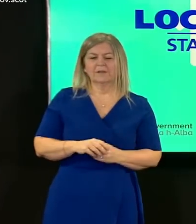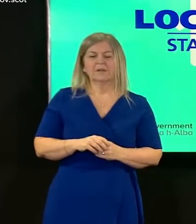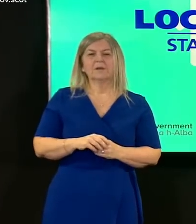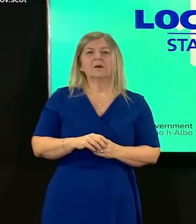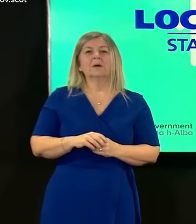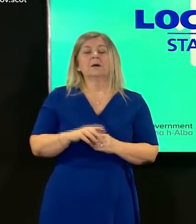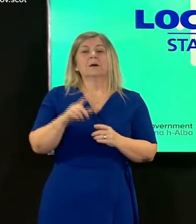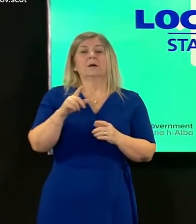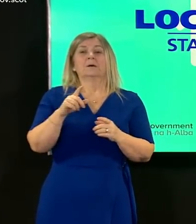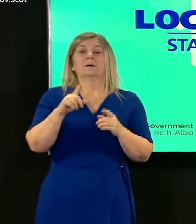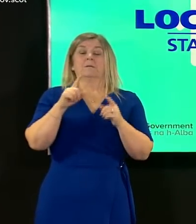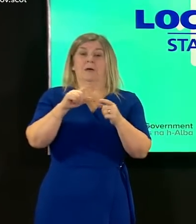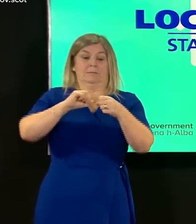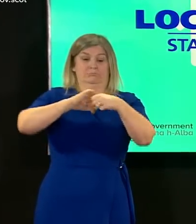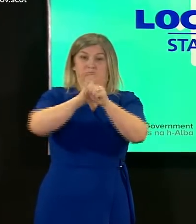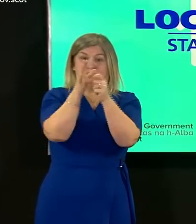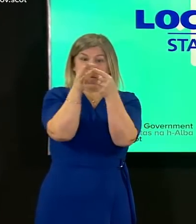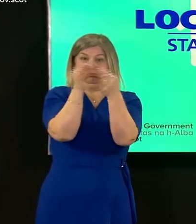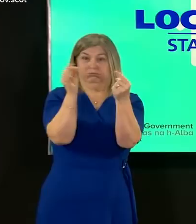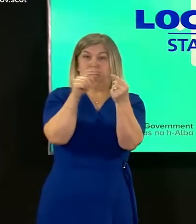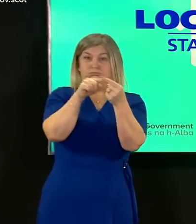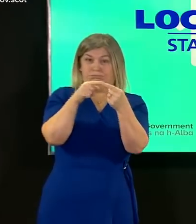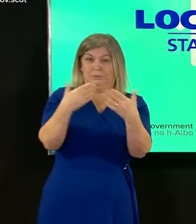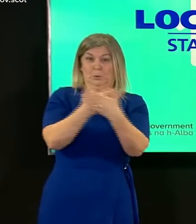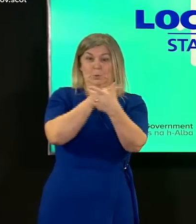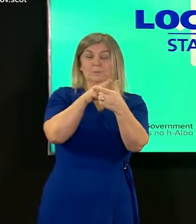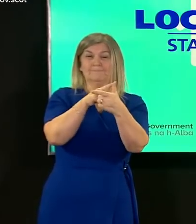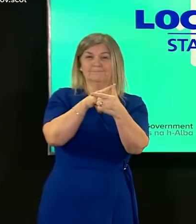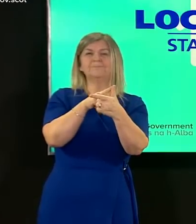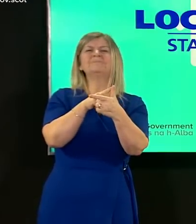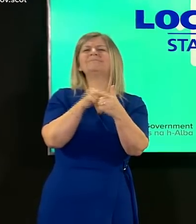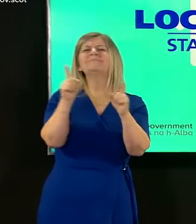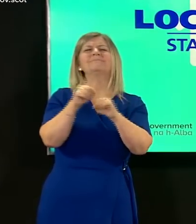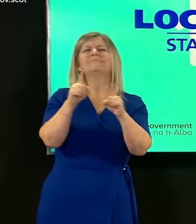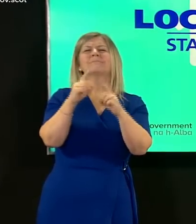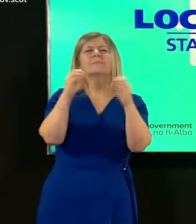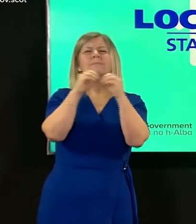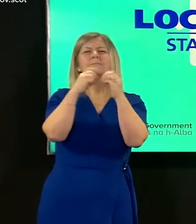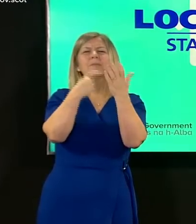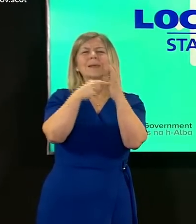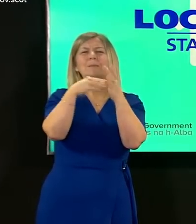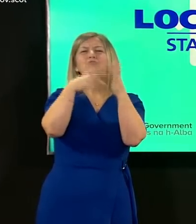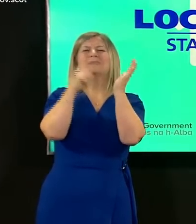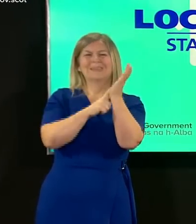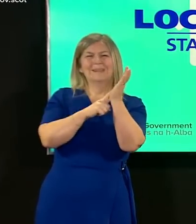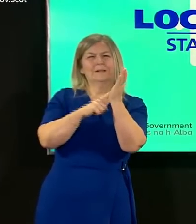the variant identified yesterday is sometimes known as the brazilian variant of concern